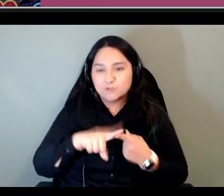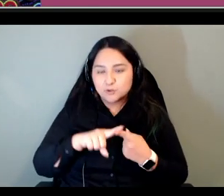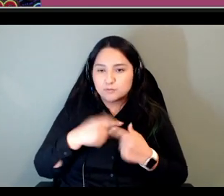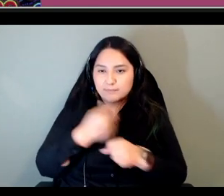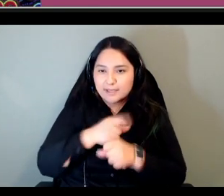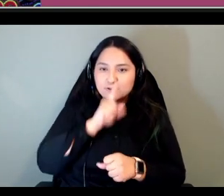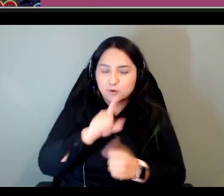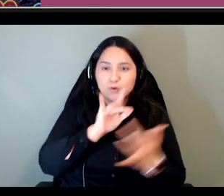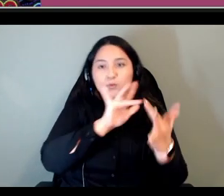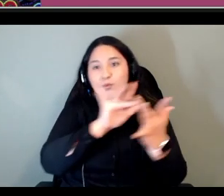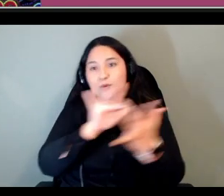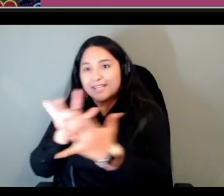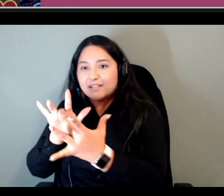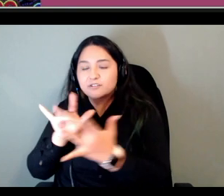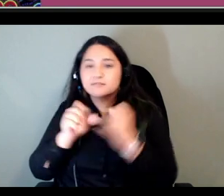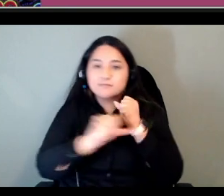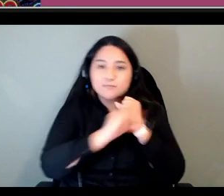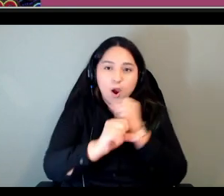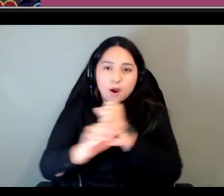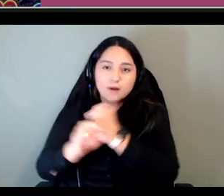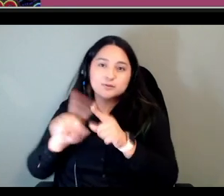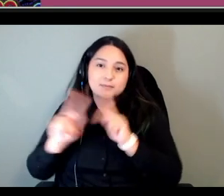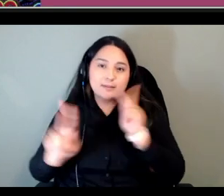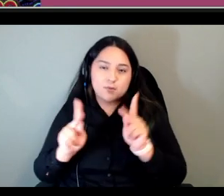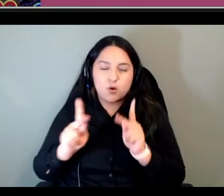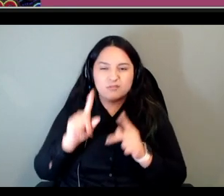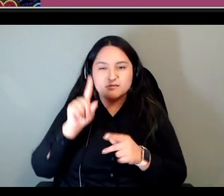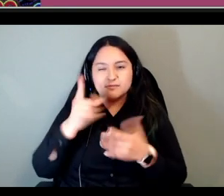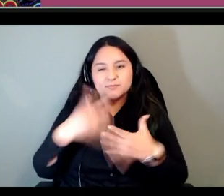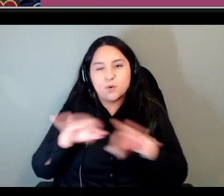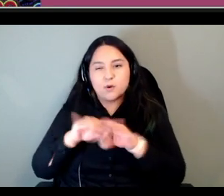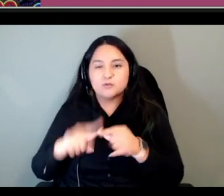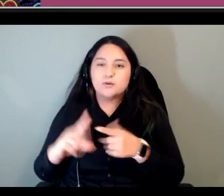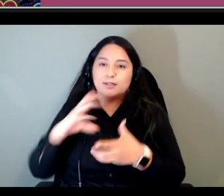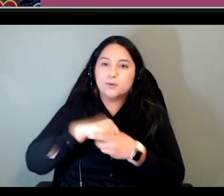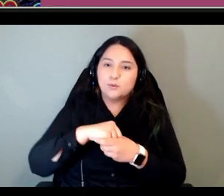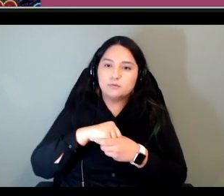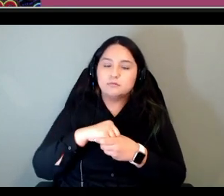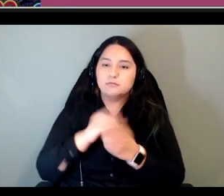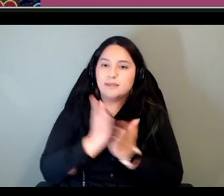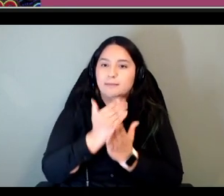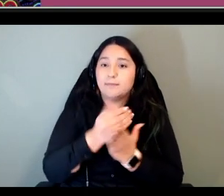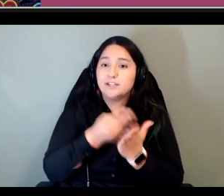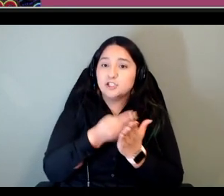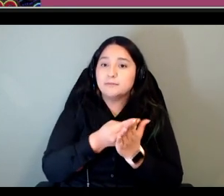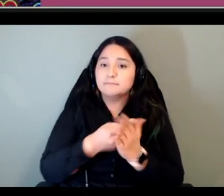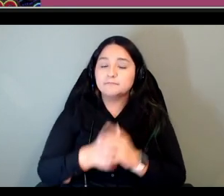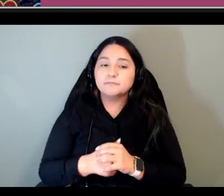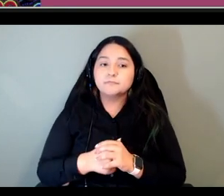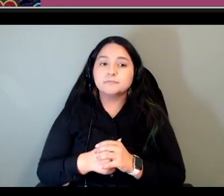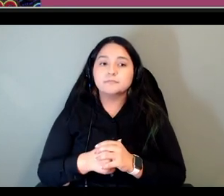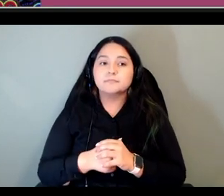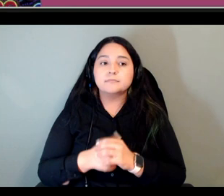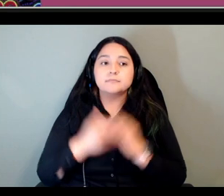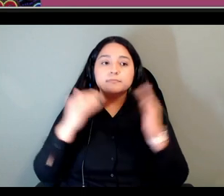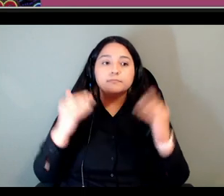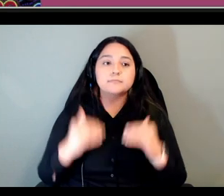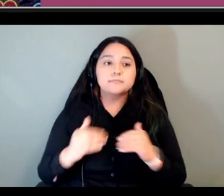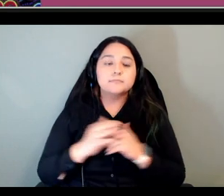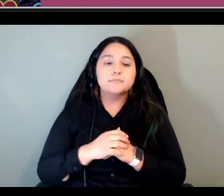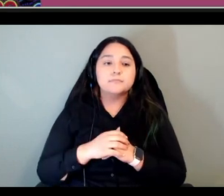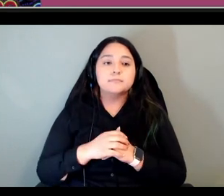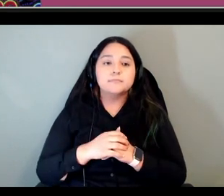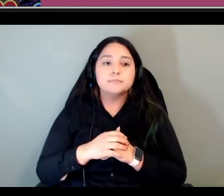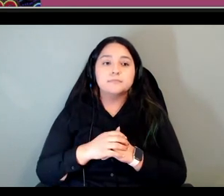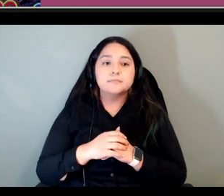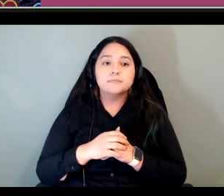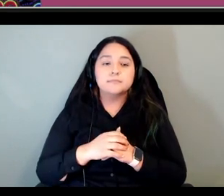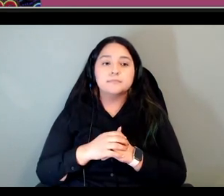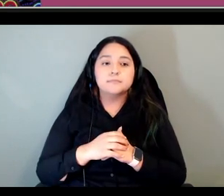so include that in your in your budget um something else is also to include animation